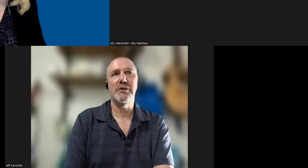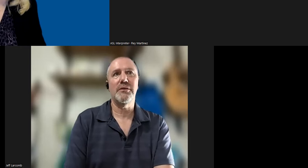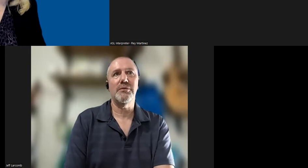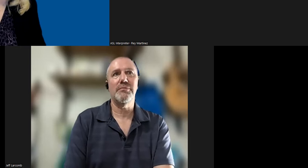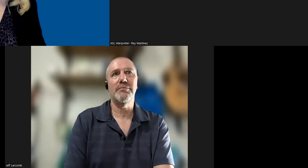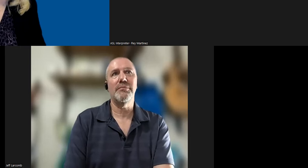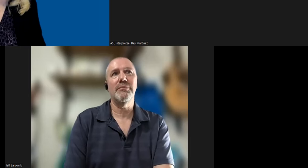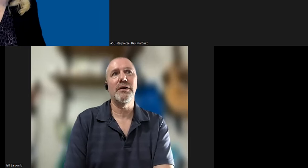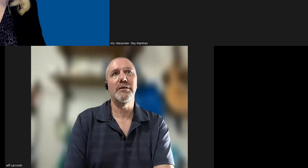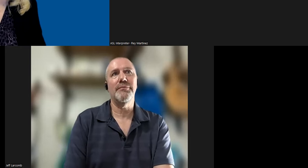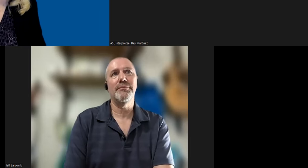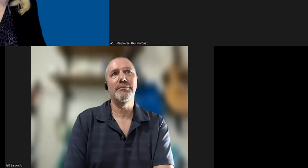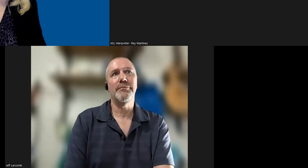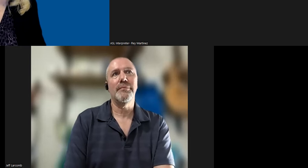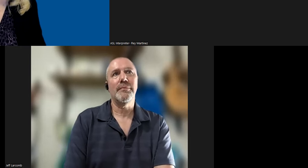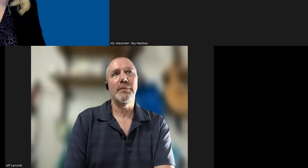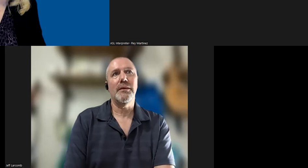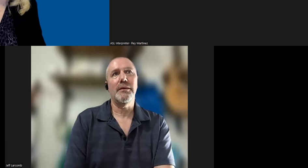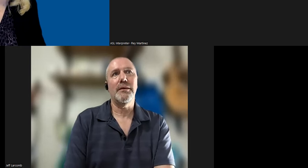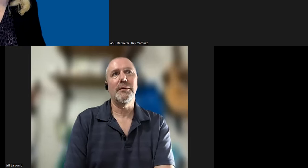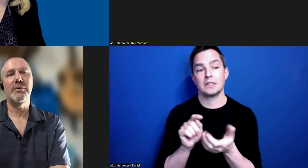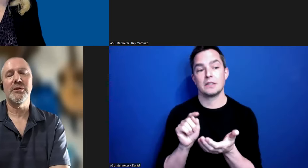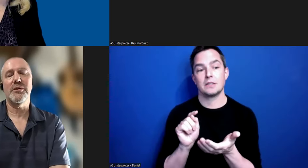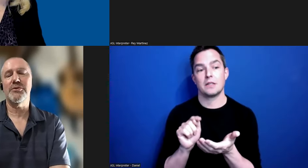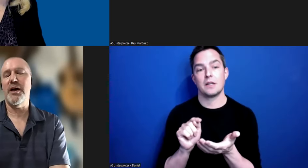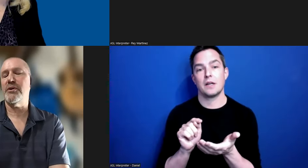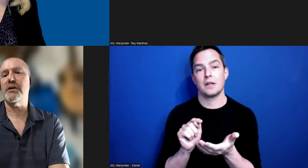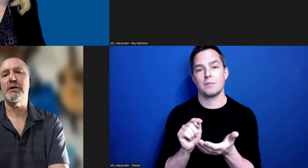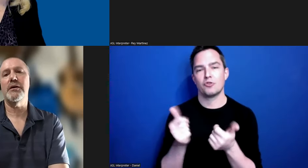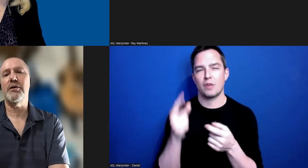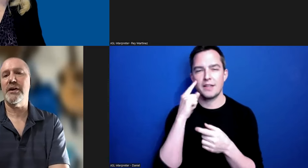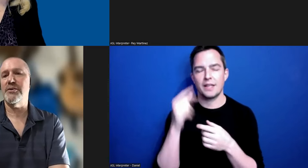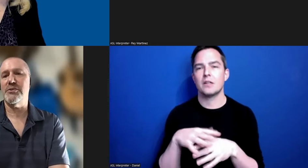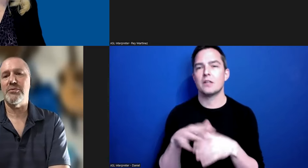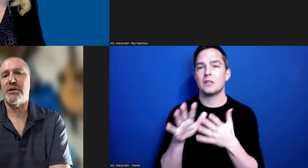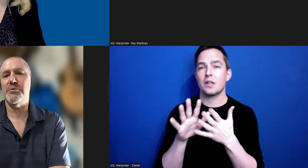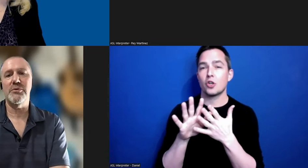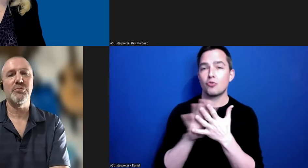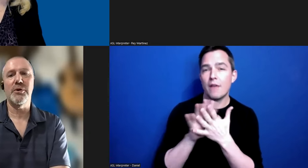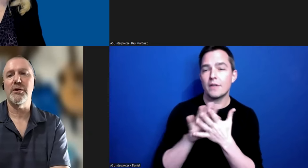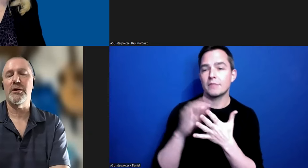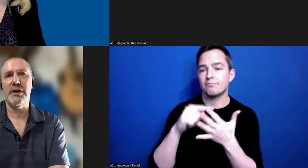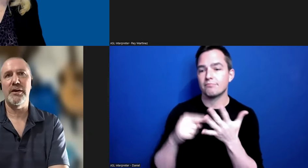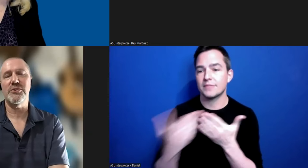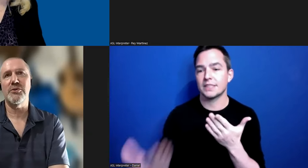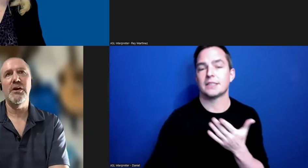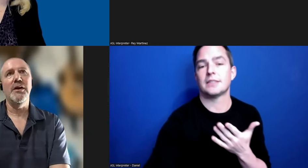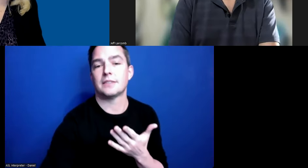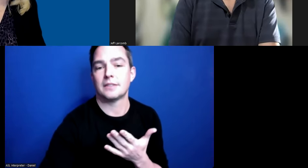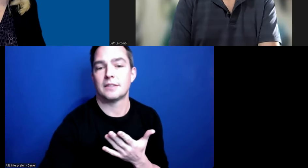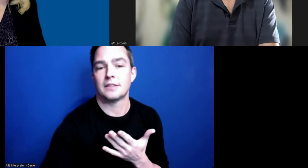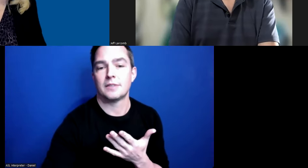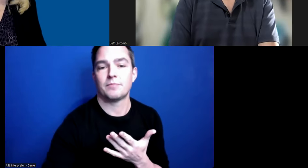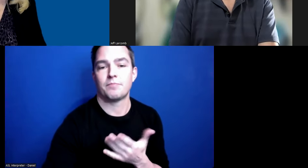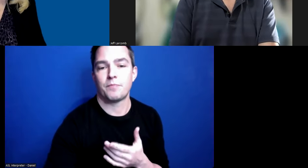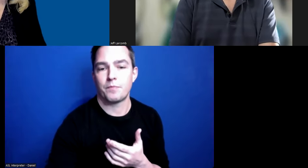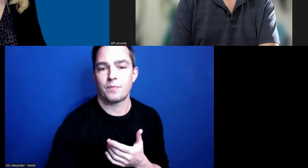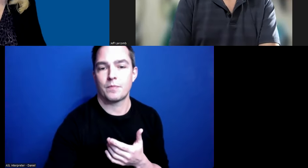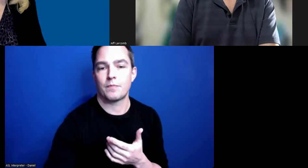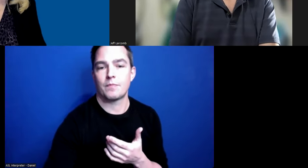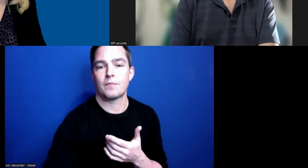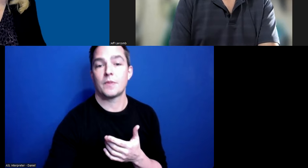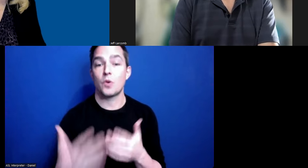I’m trying to think, traffic, and all that kind of stuff; it helps avoid all that. Technology, I rely